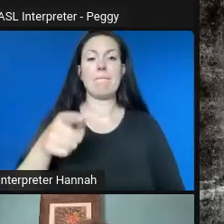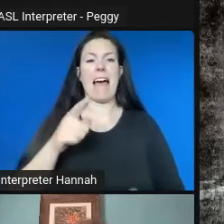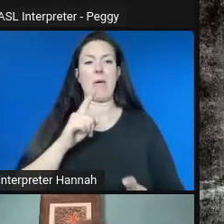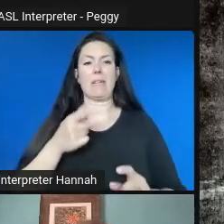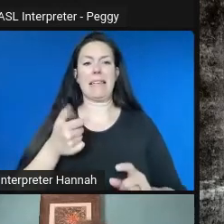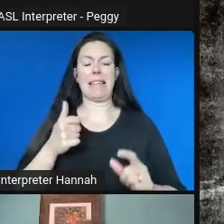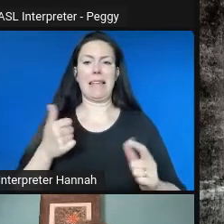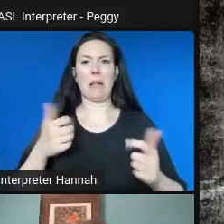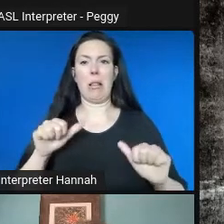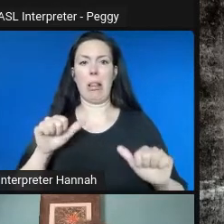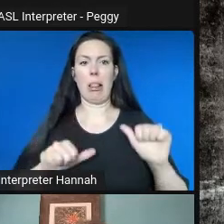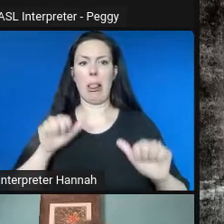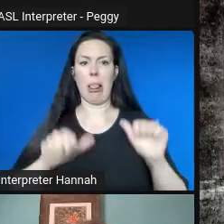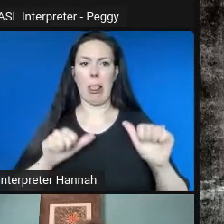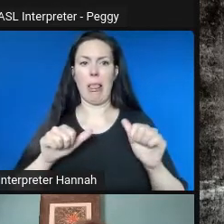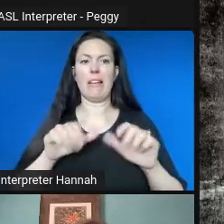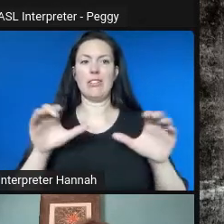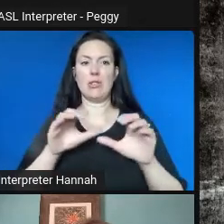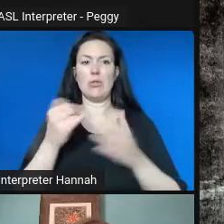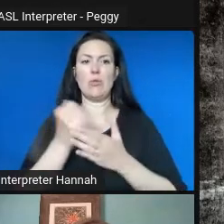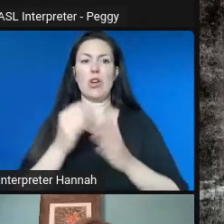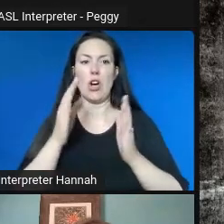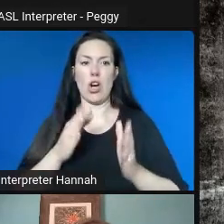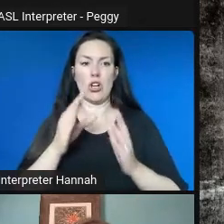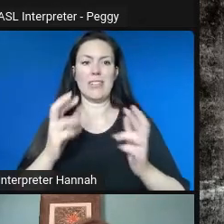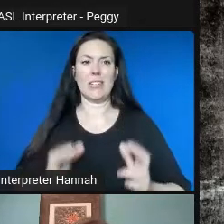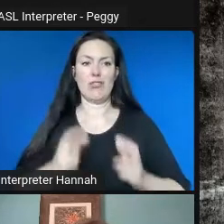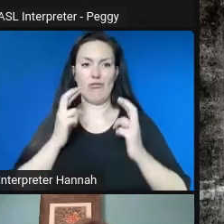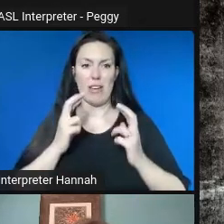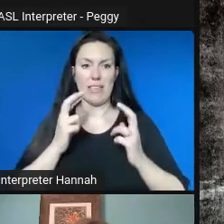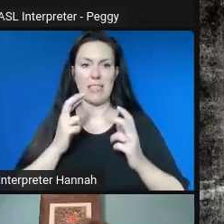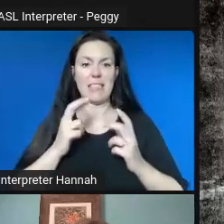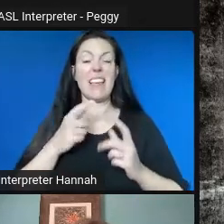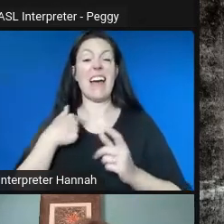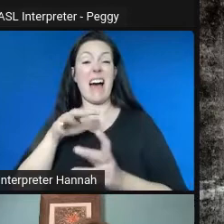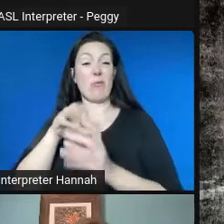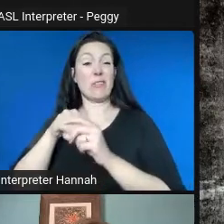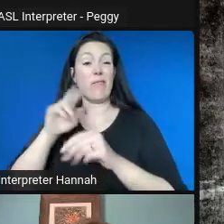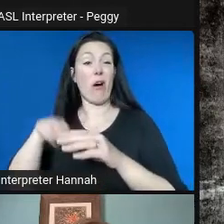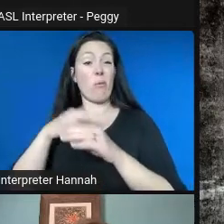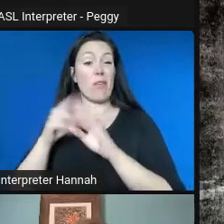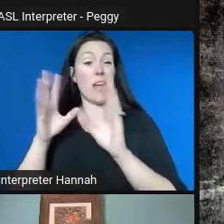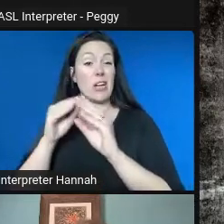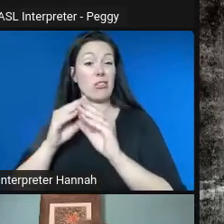I had been at a national planning conference a number of years ago where I had heard the City of Boston talk